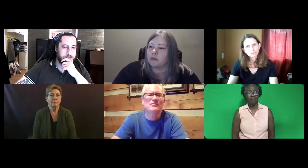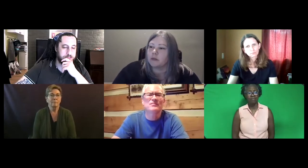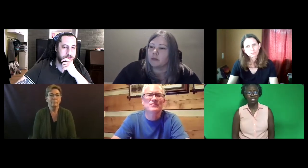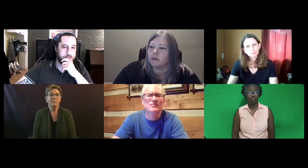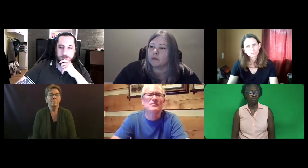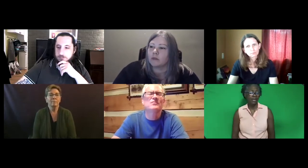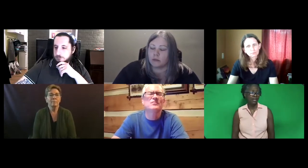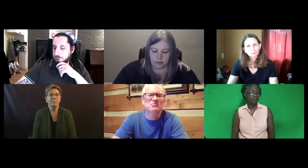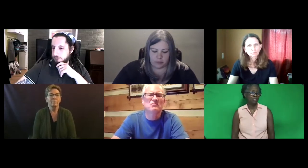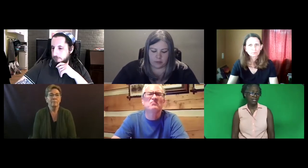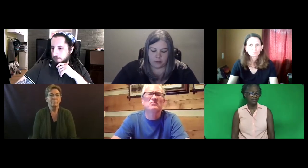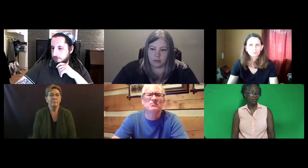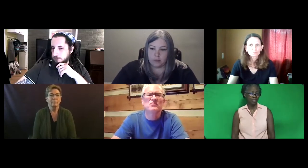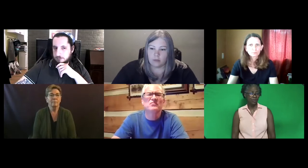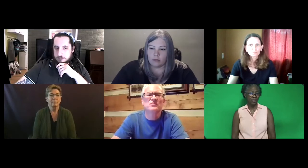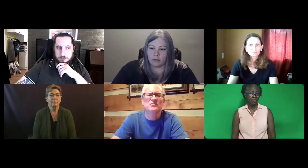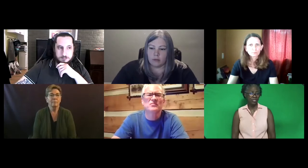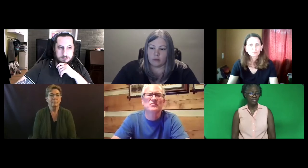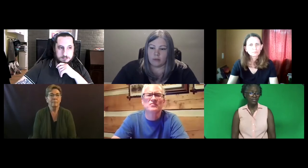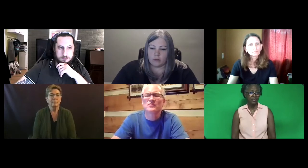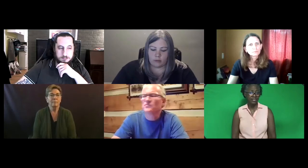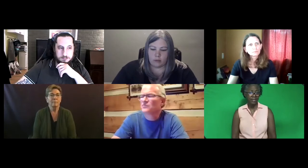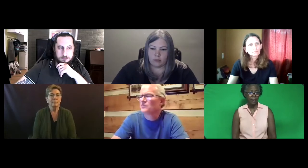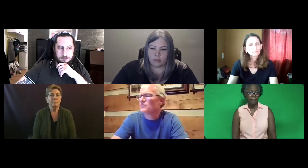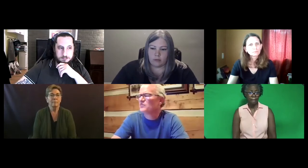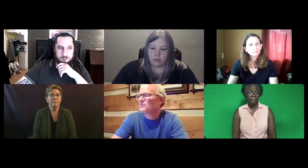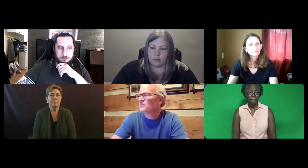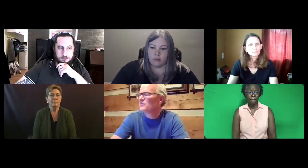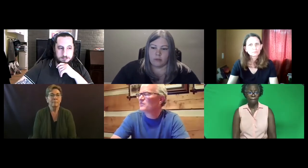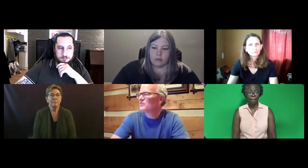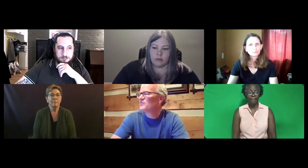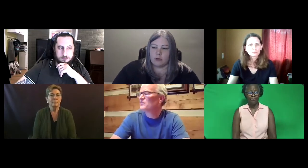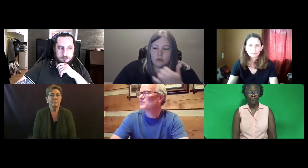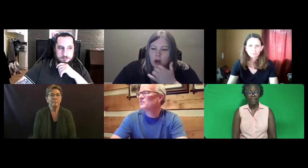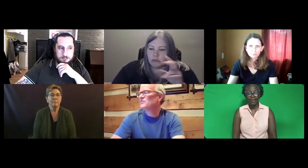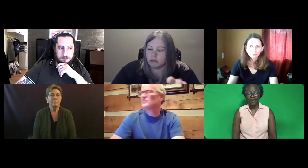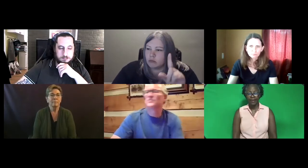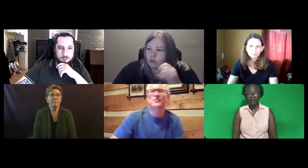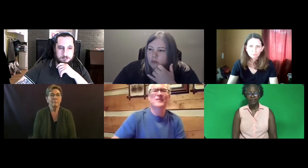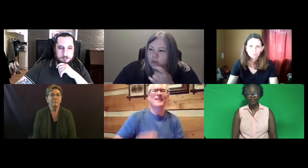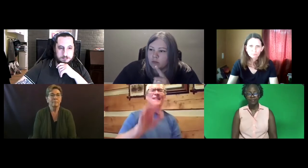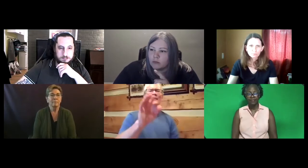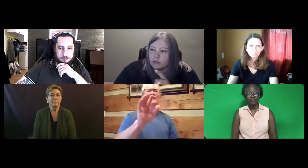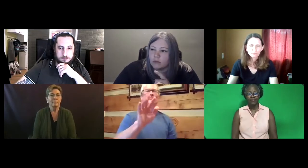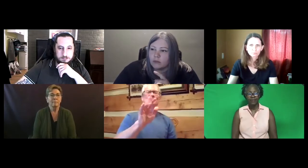And I'm not sure if I understand Nouri's question.